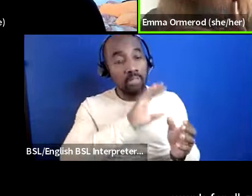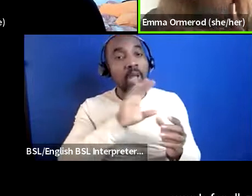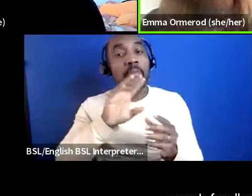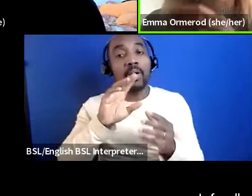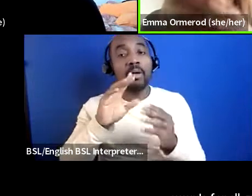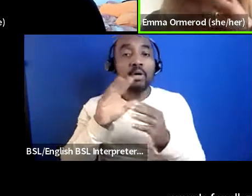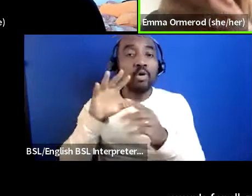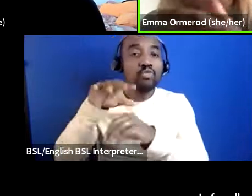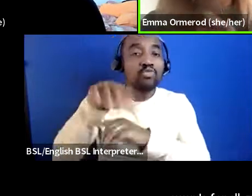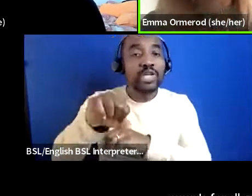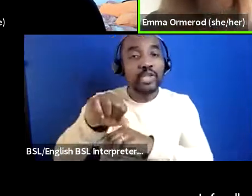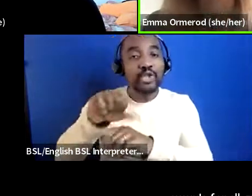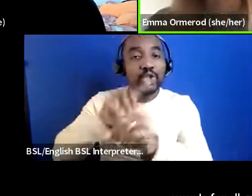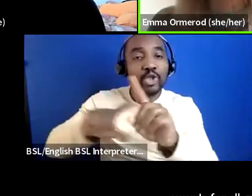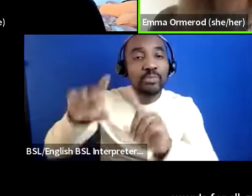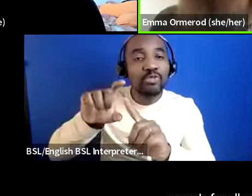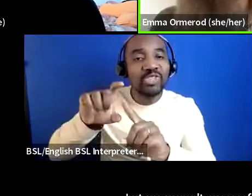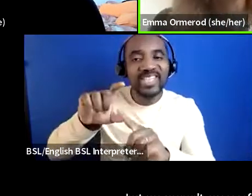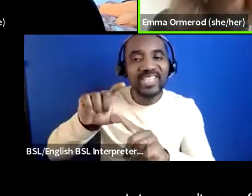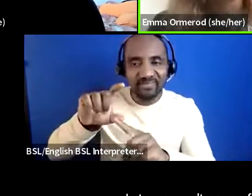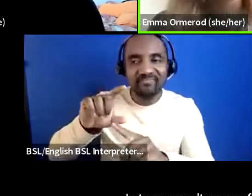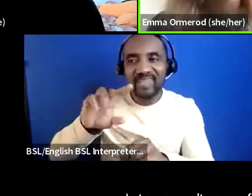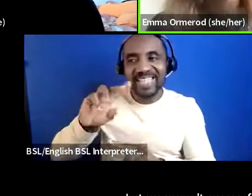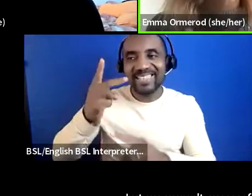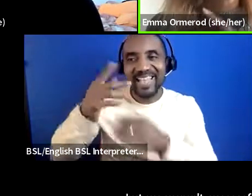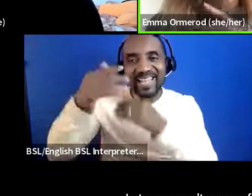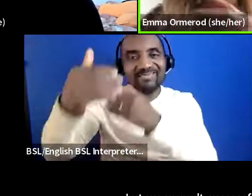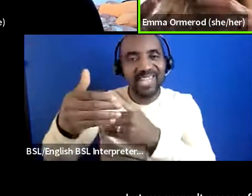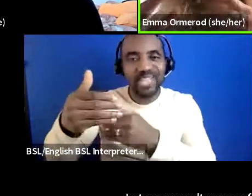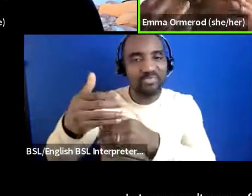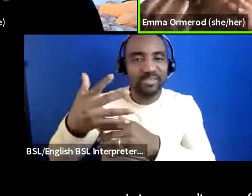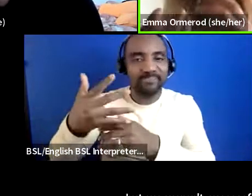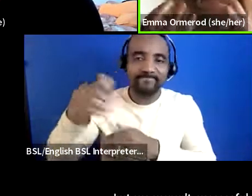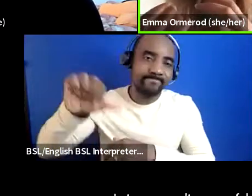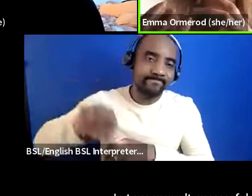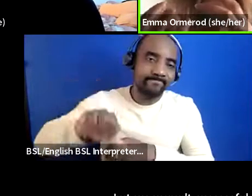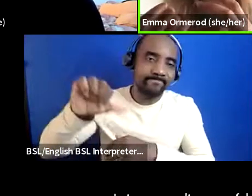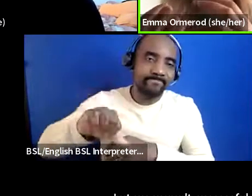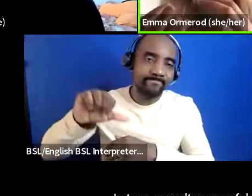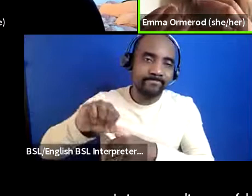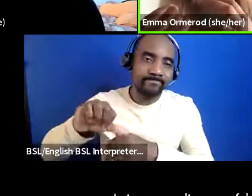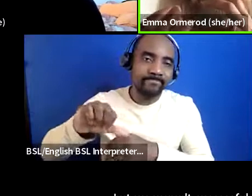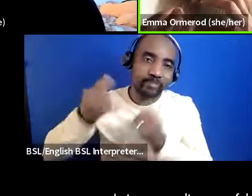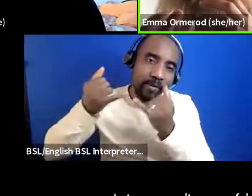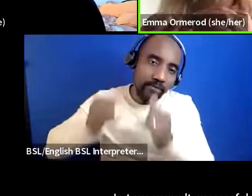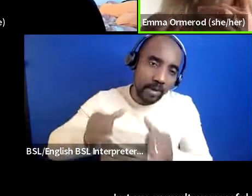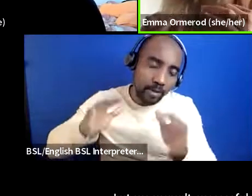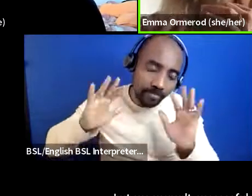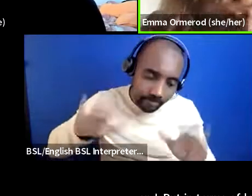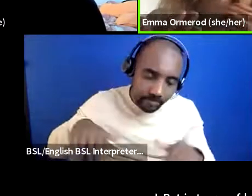successful with with that funding bid um but in terms of lottery funding certainly we we needed